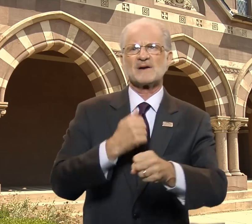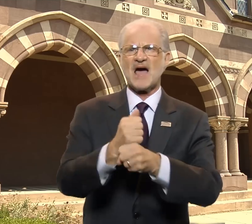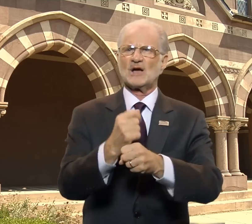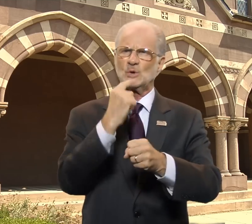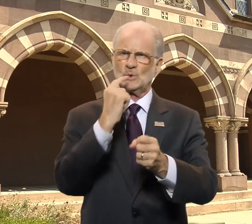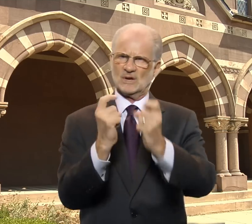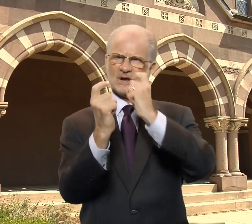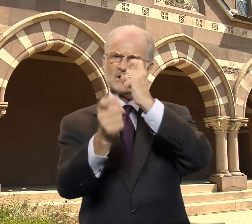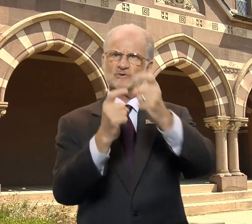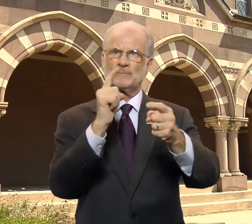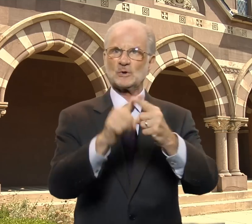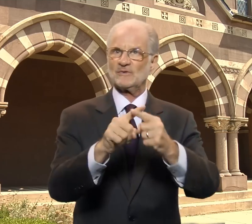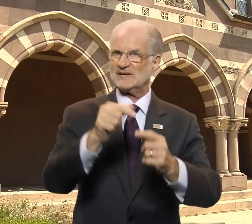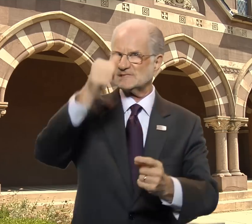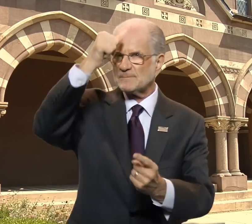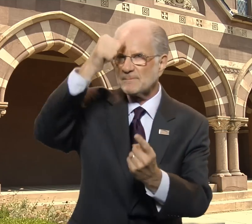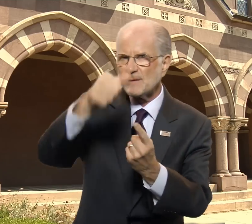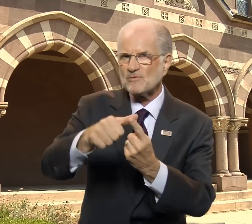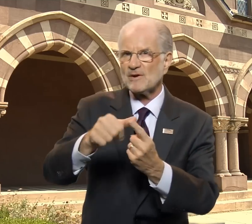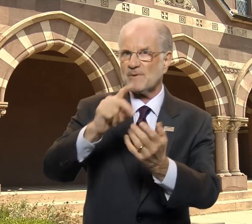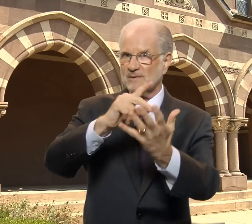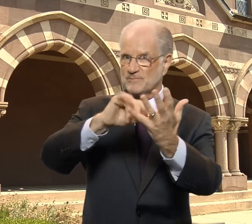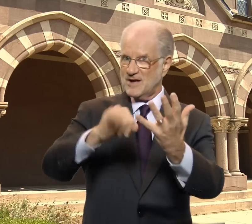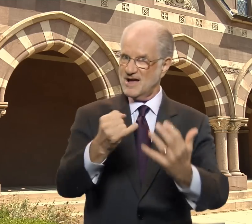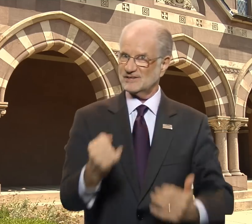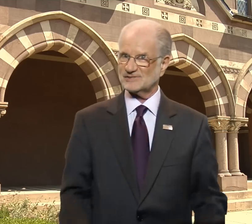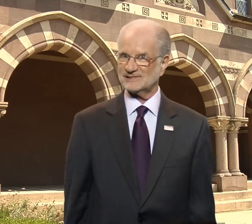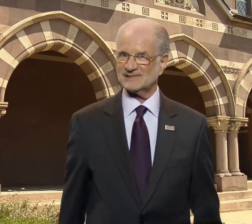to this memorable project.